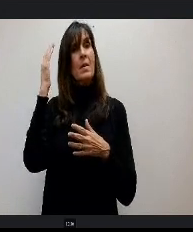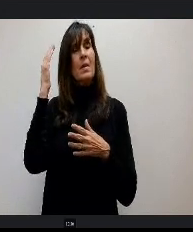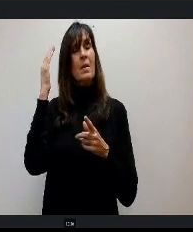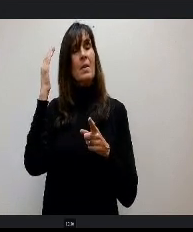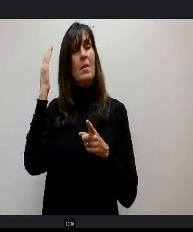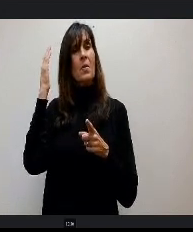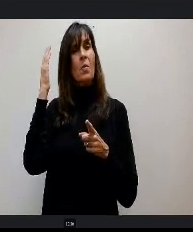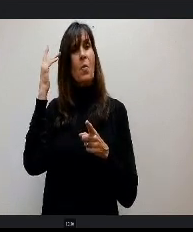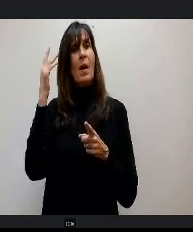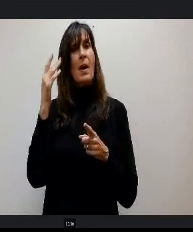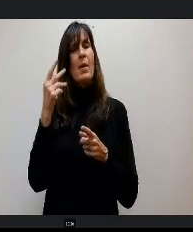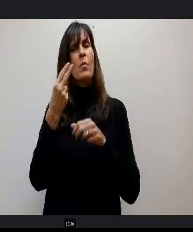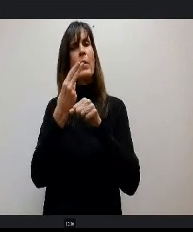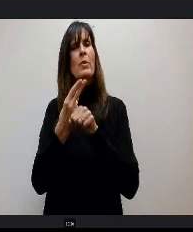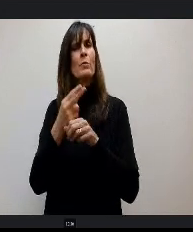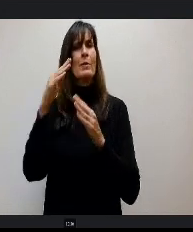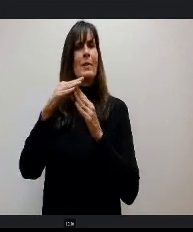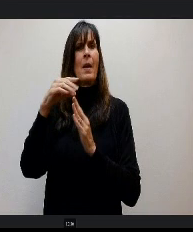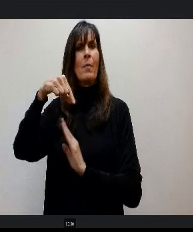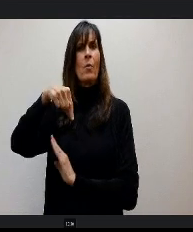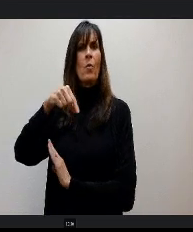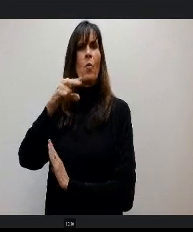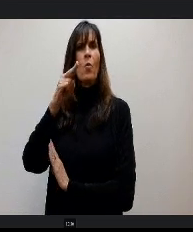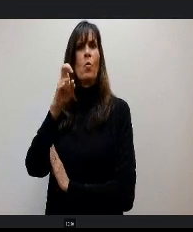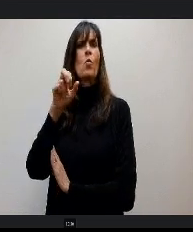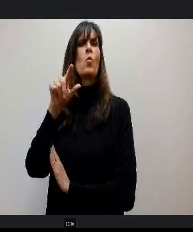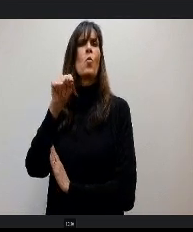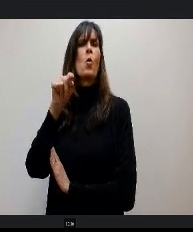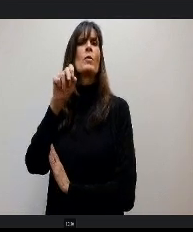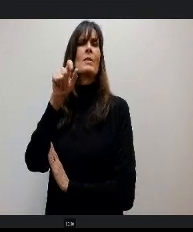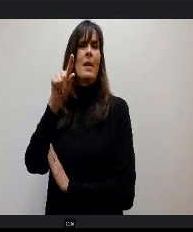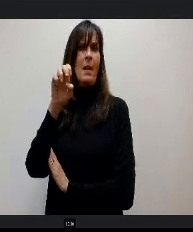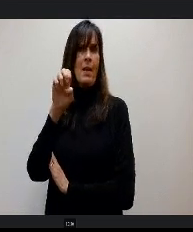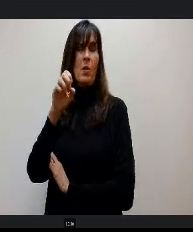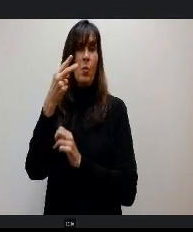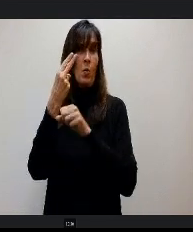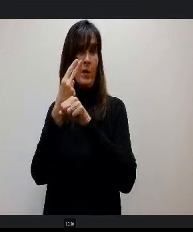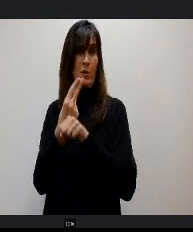p quartile which we have for over a decade. We're almost never in full compliance